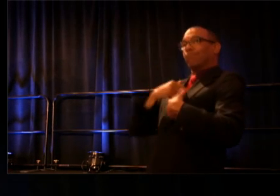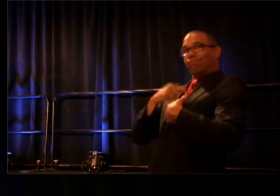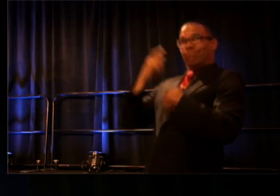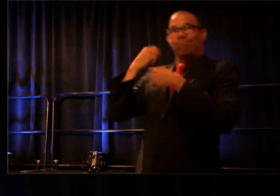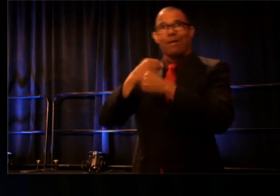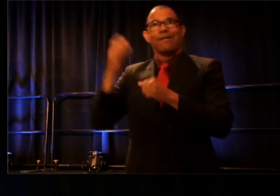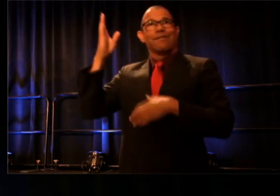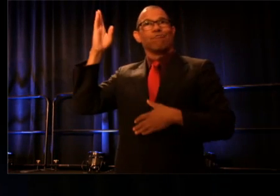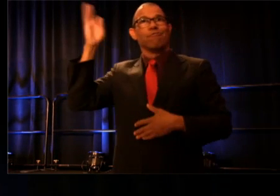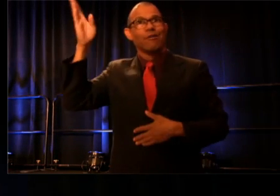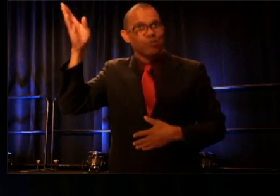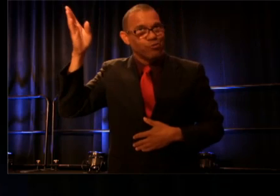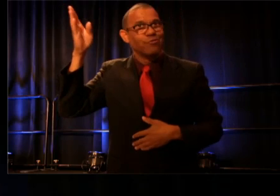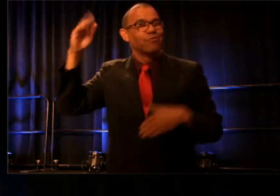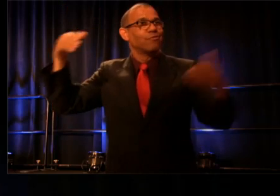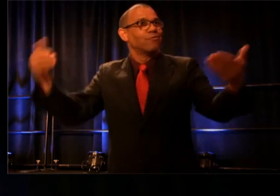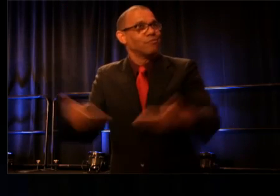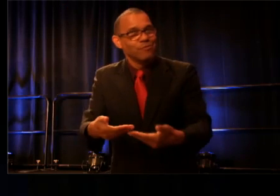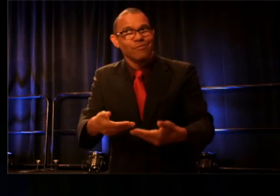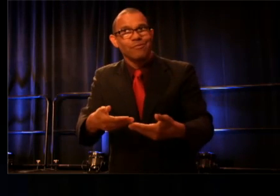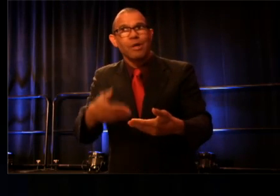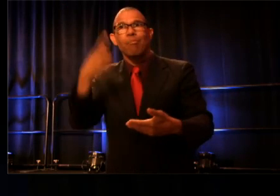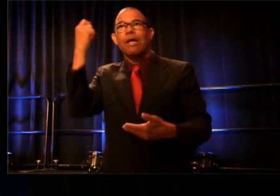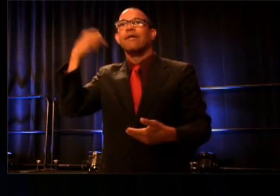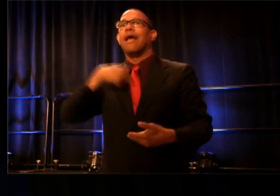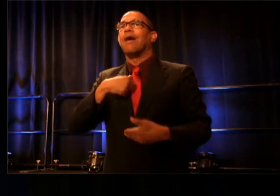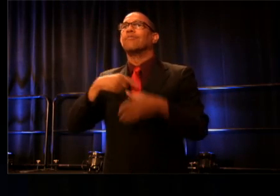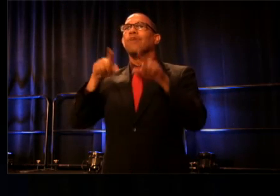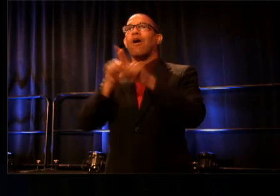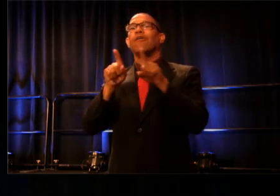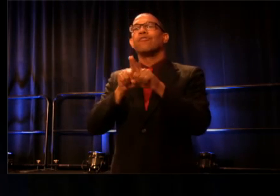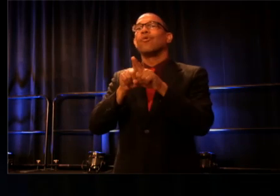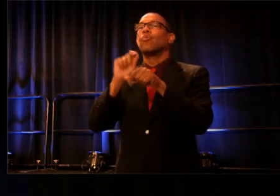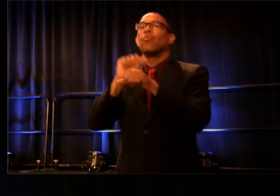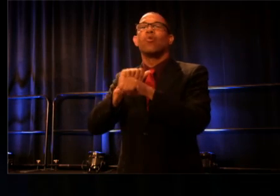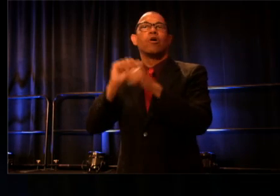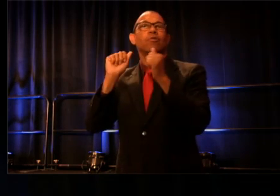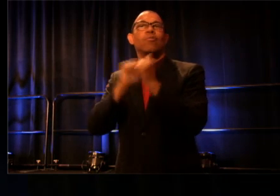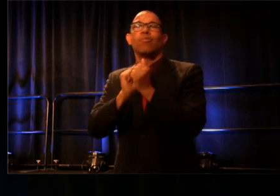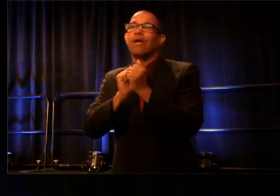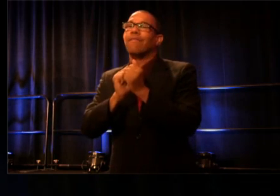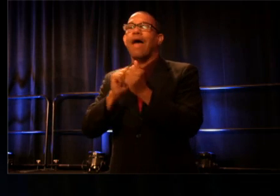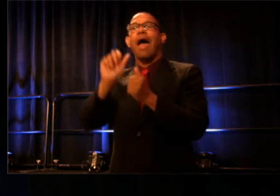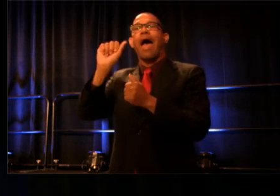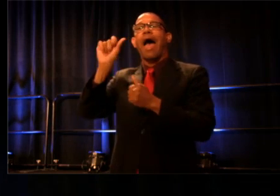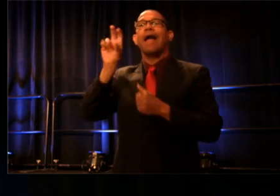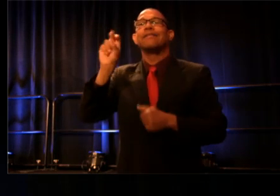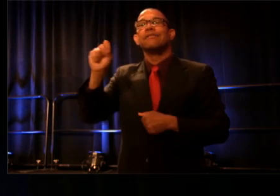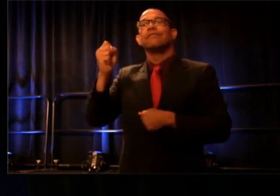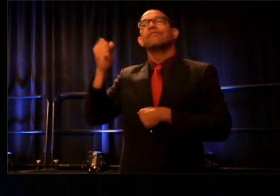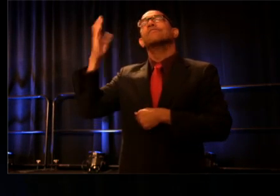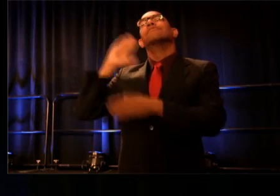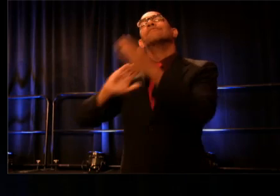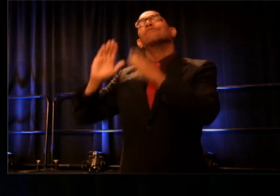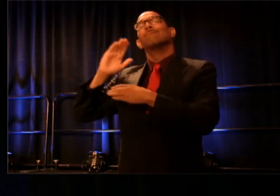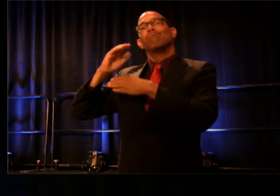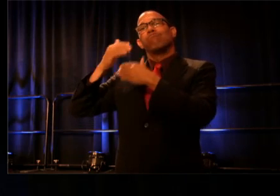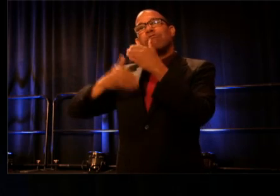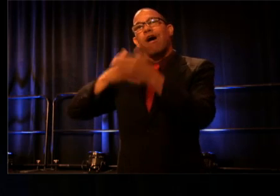doubly so, for I was privileged to bask in the fiery cauldron of Alan's process, while serving as his assistant director